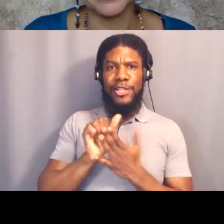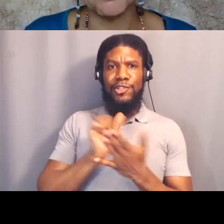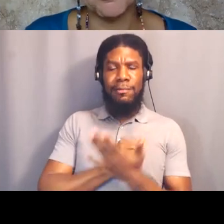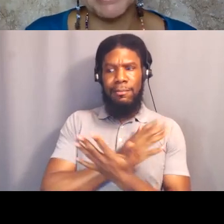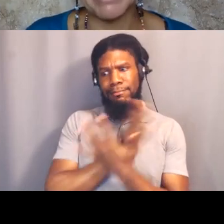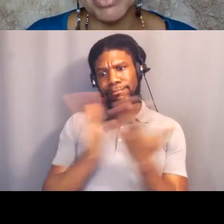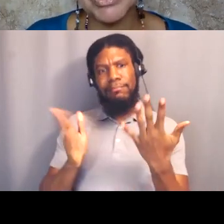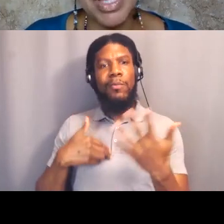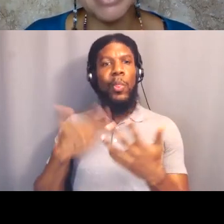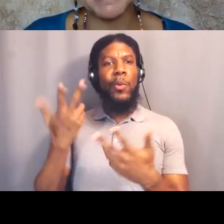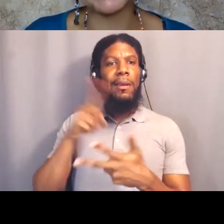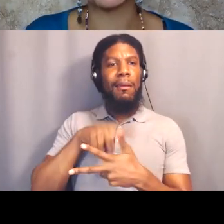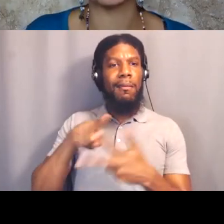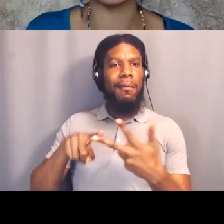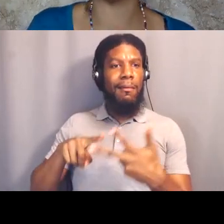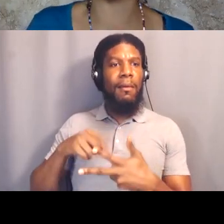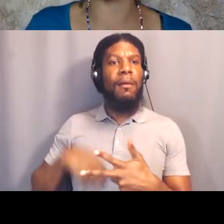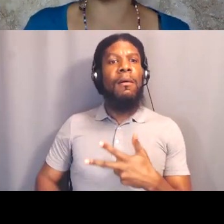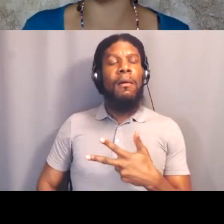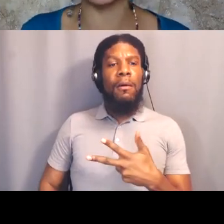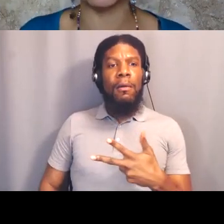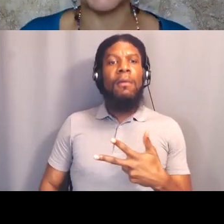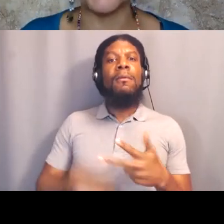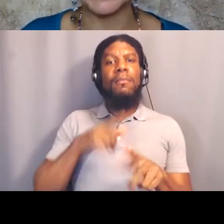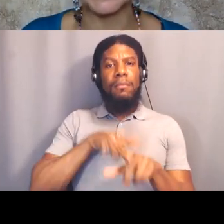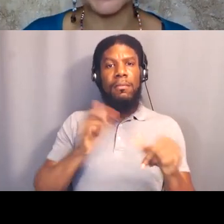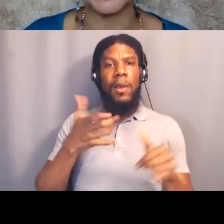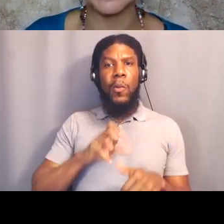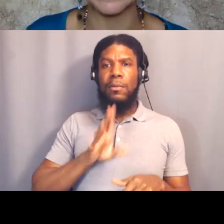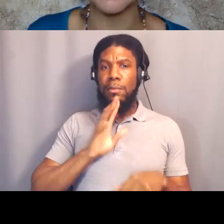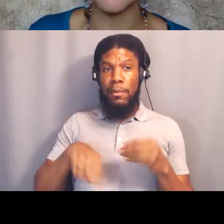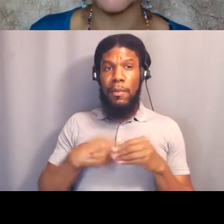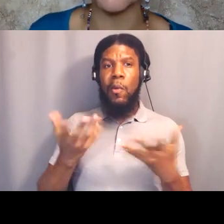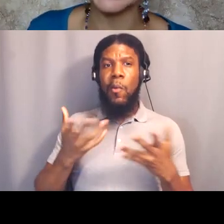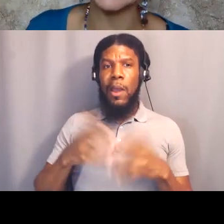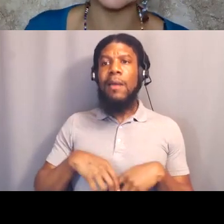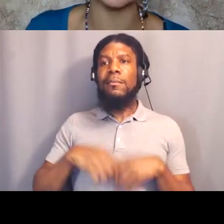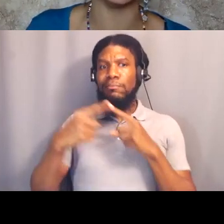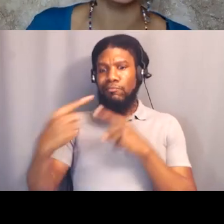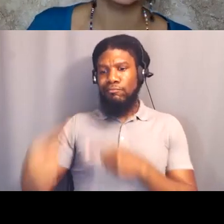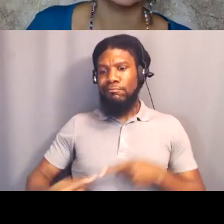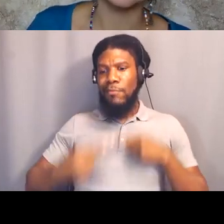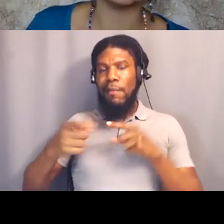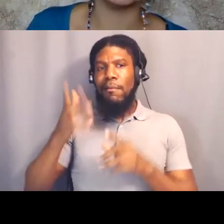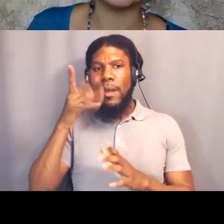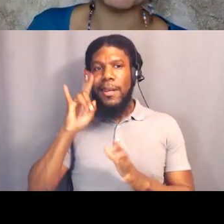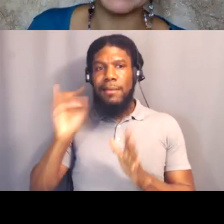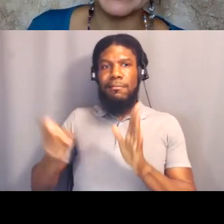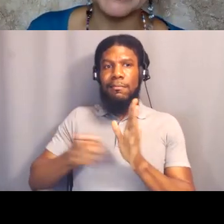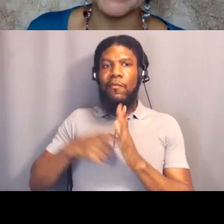but I wanna talk about the struggle of identifying victories in just a second. So the three that I lift up in here,